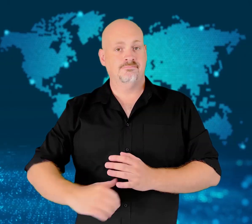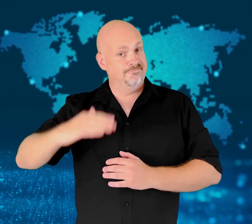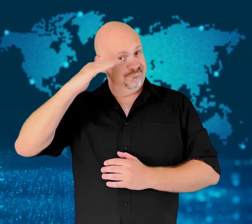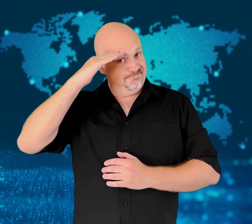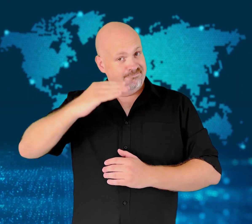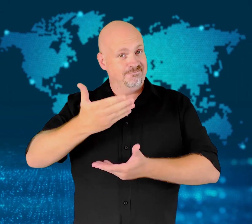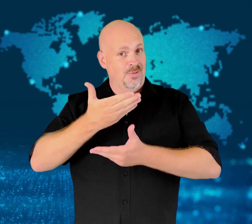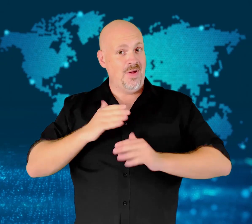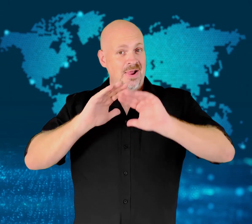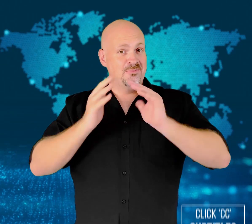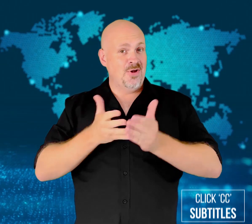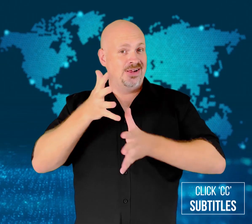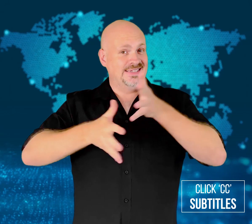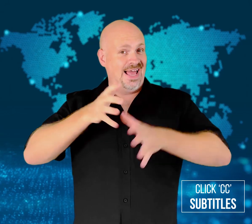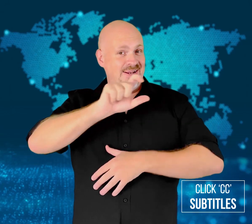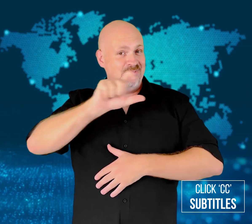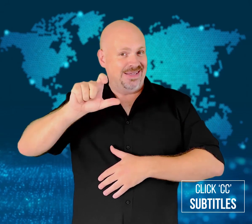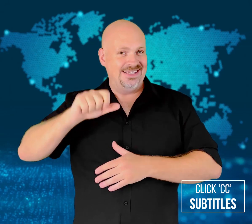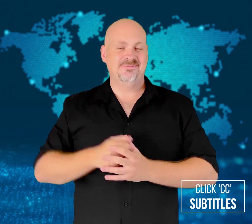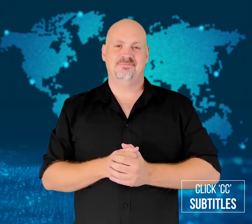Welcome to WorldSign Week!